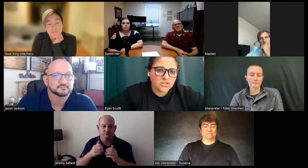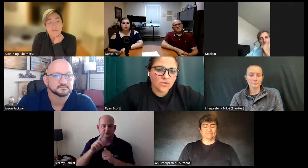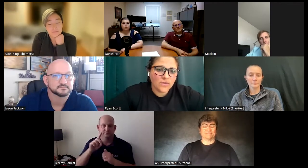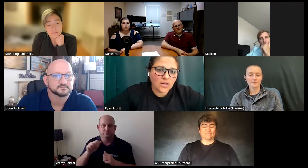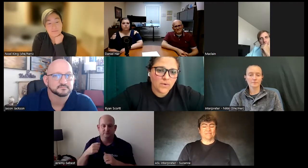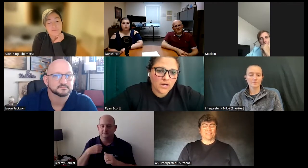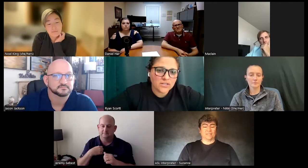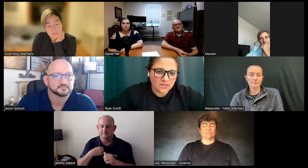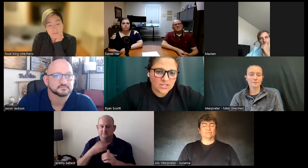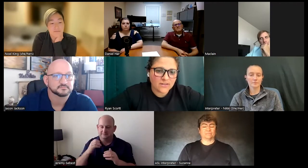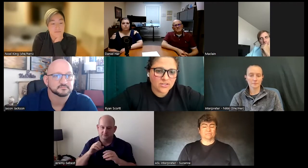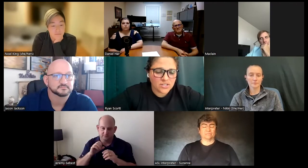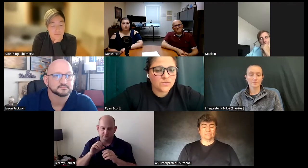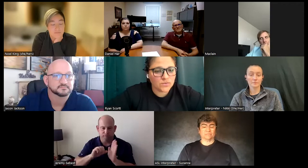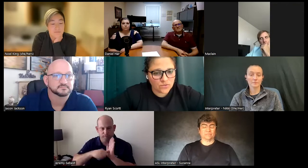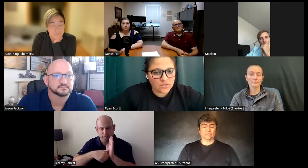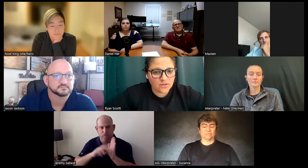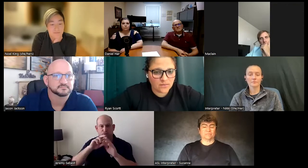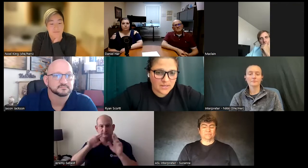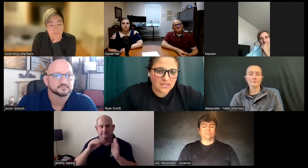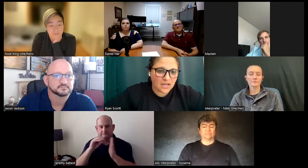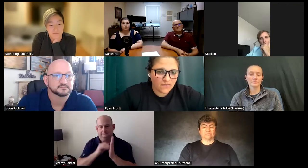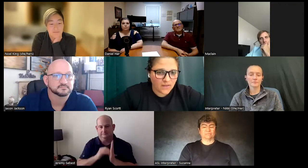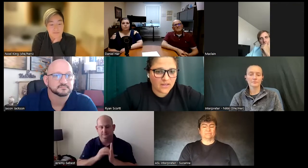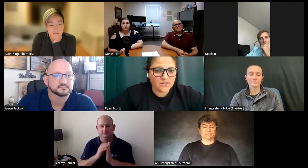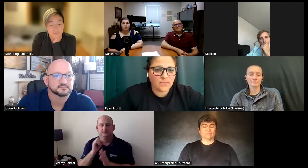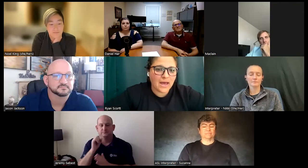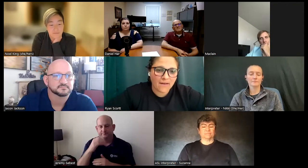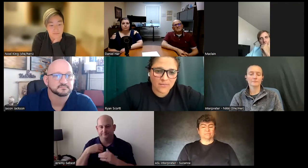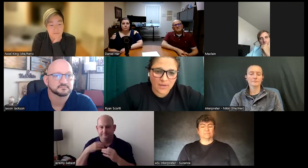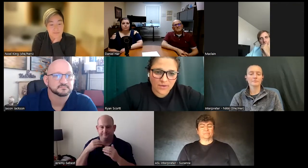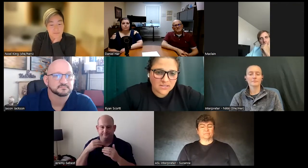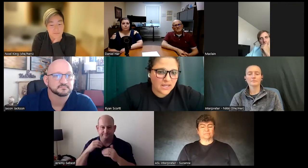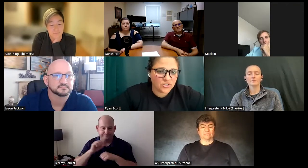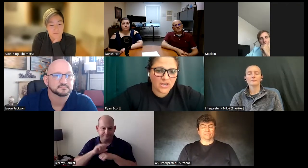so there were some challenges due to being deaf and having my resume and